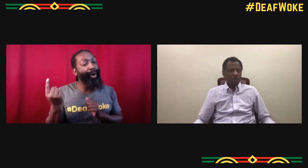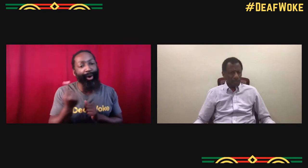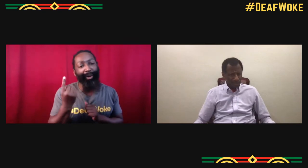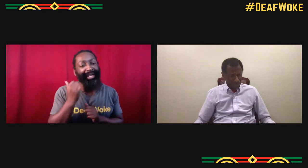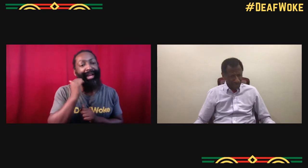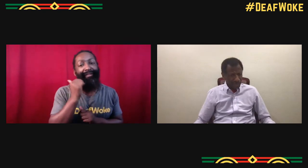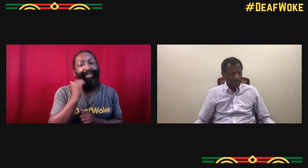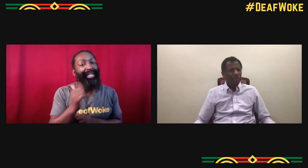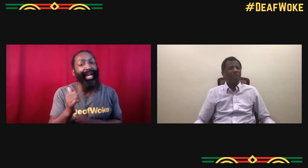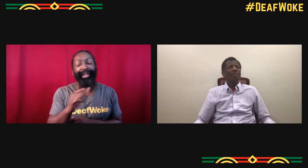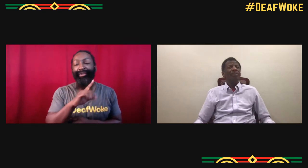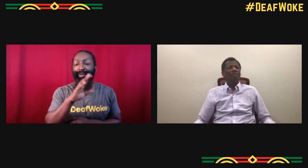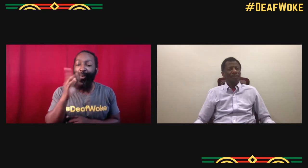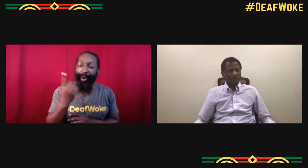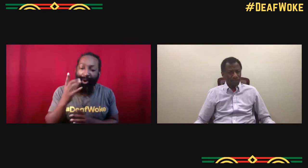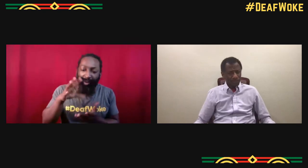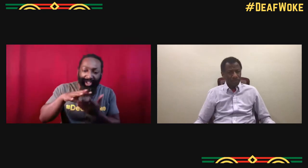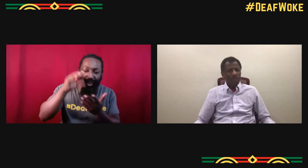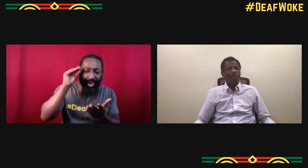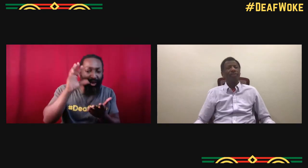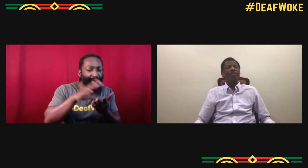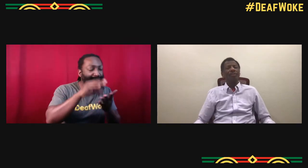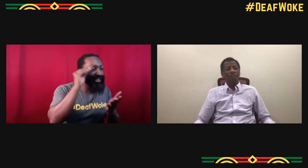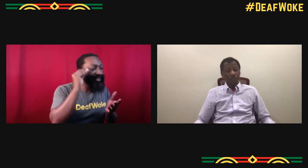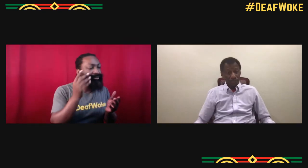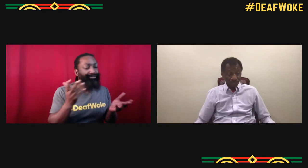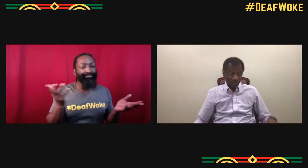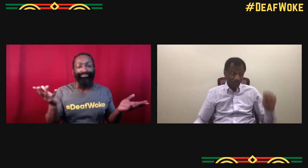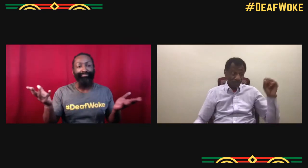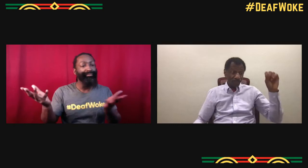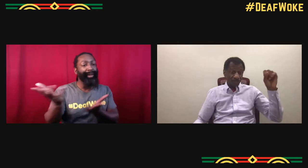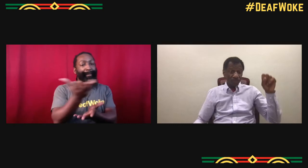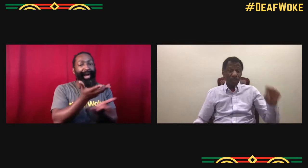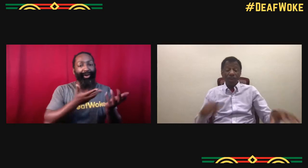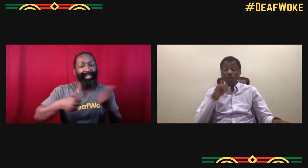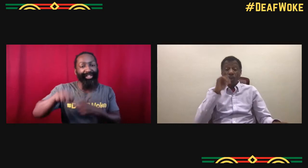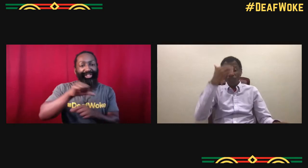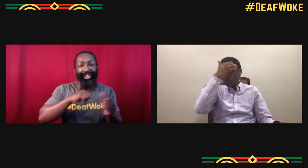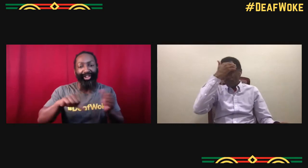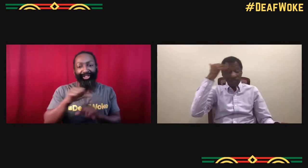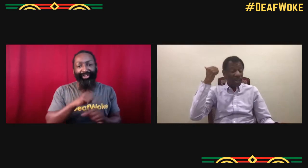It's like Black History Month every day. We should always be learning